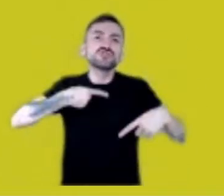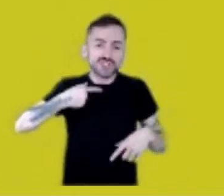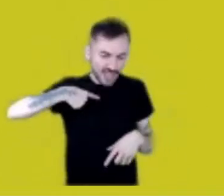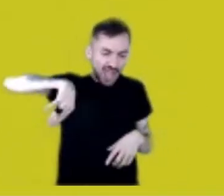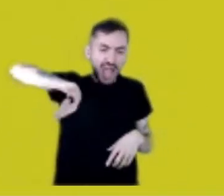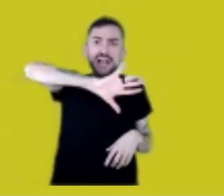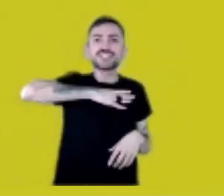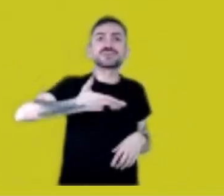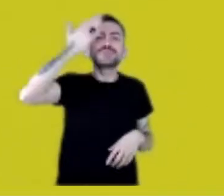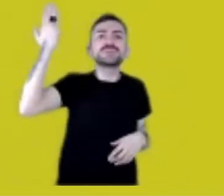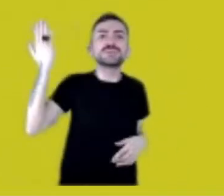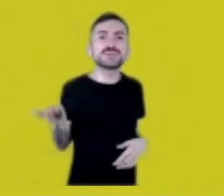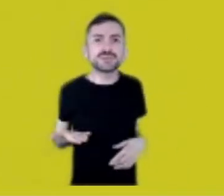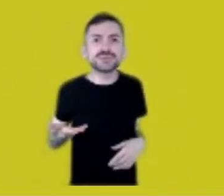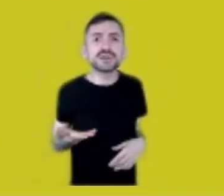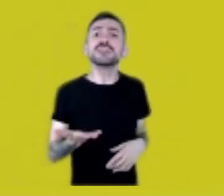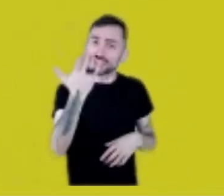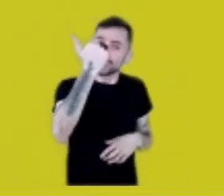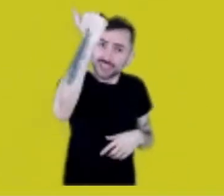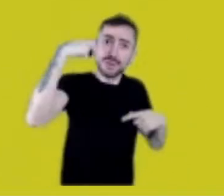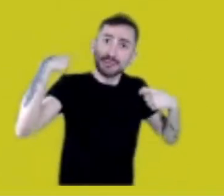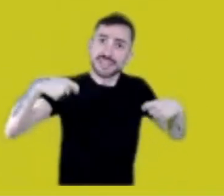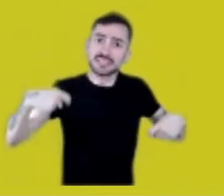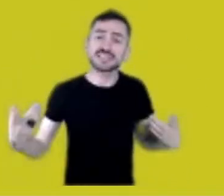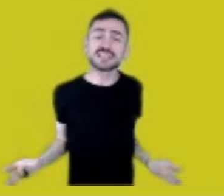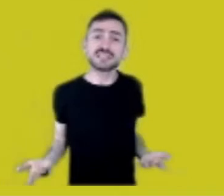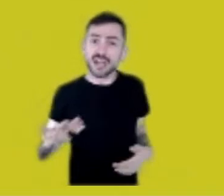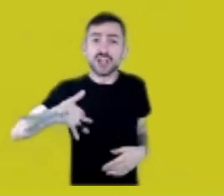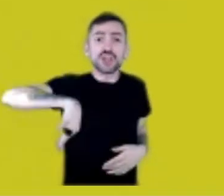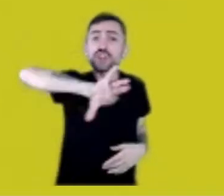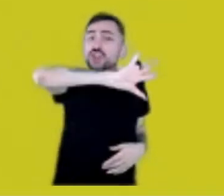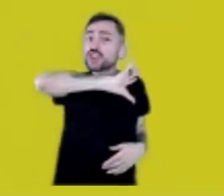if it isn’t with us, because we’re not third parties